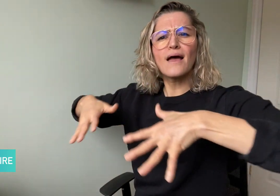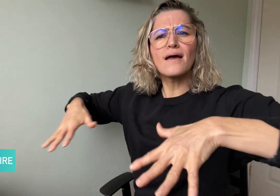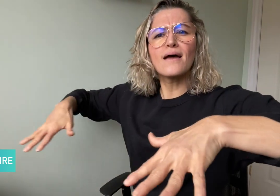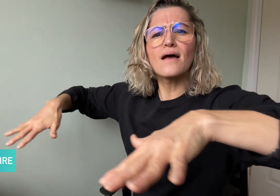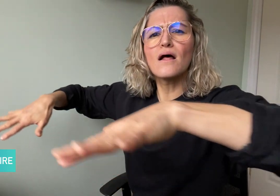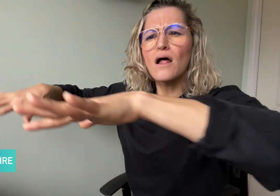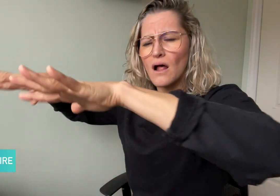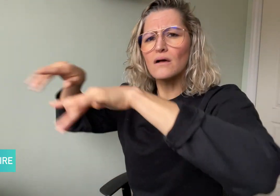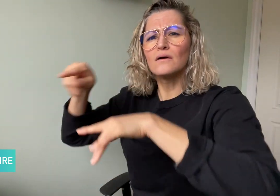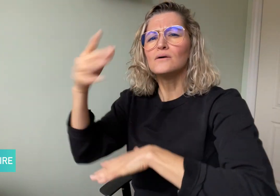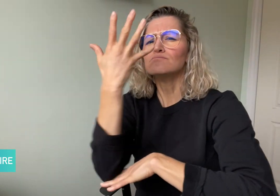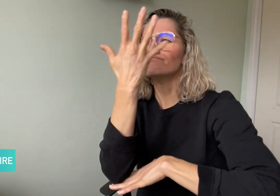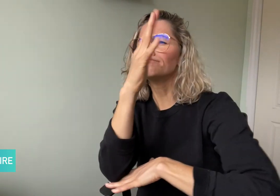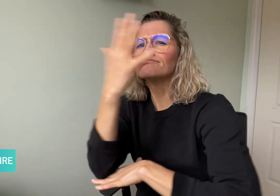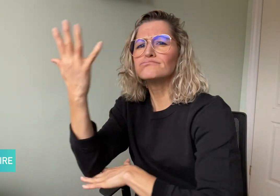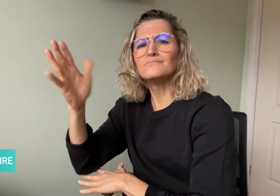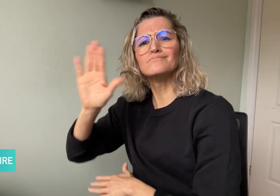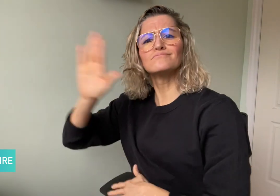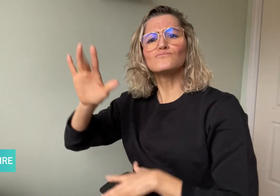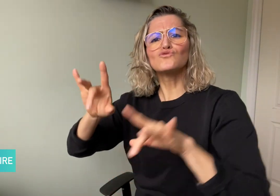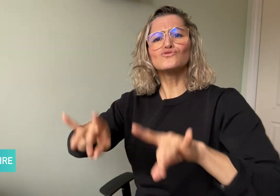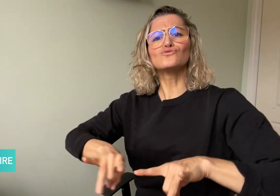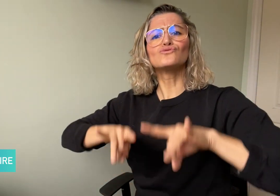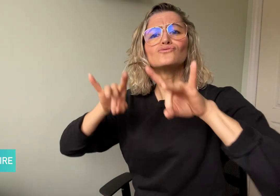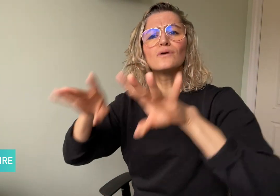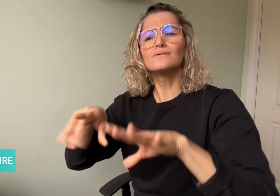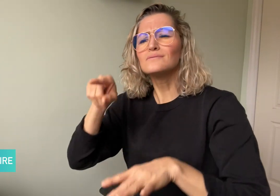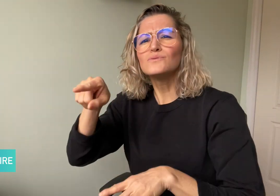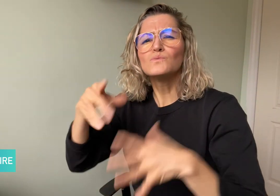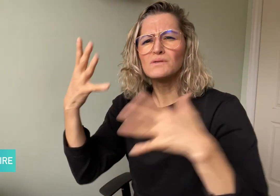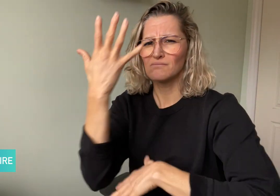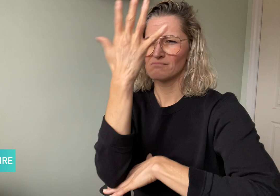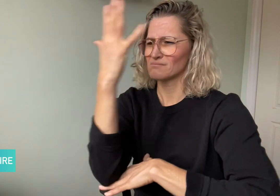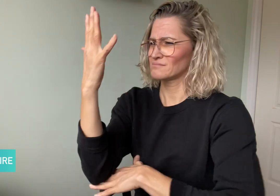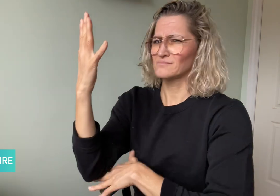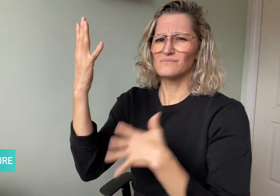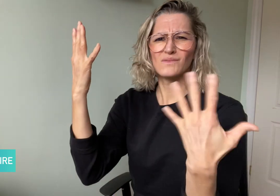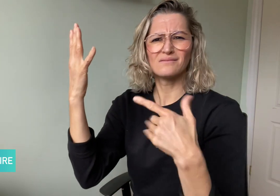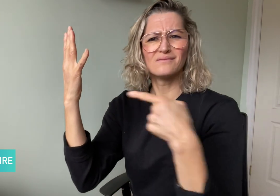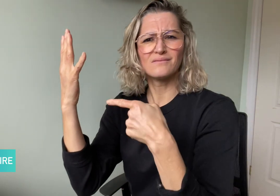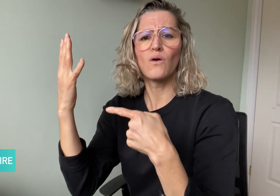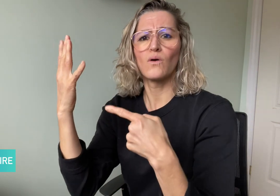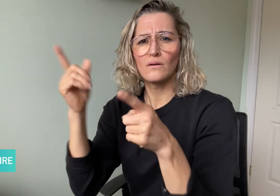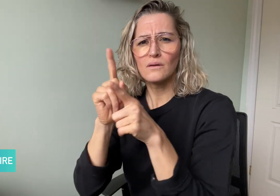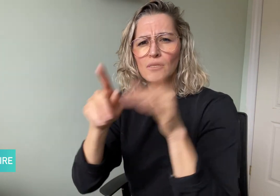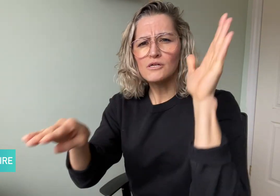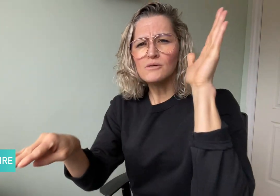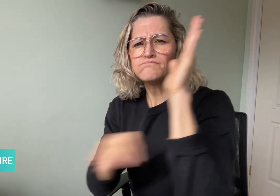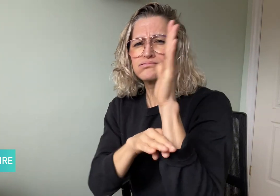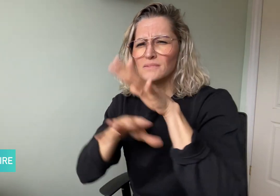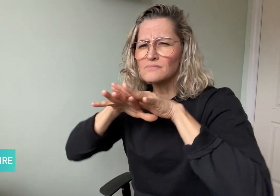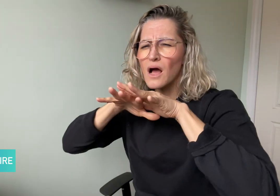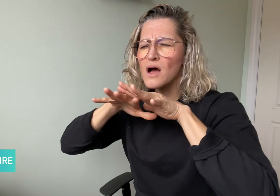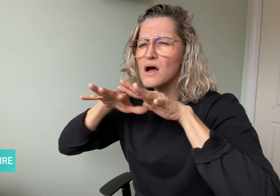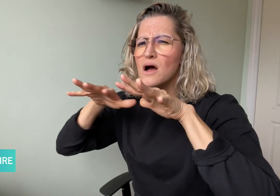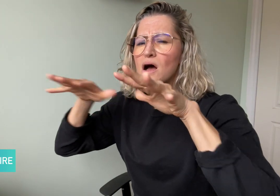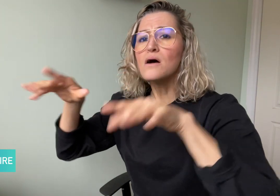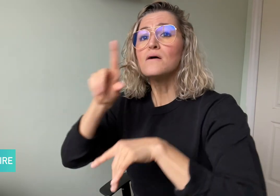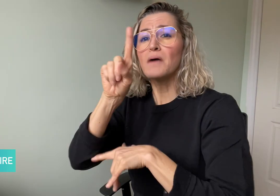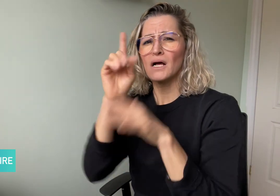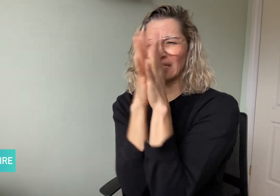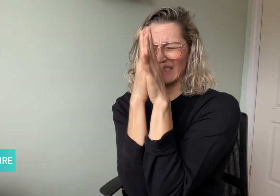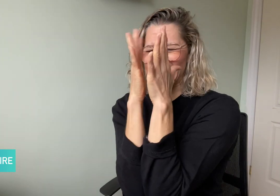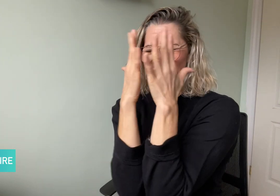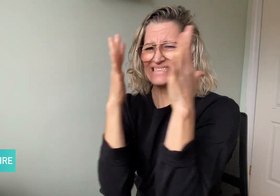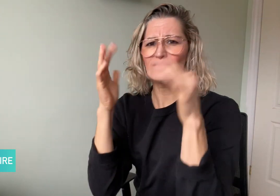the land, the bush in Australia means a wooded area,